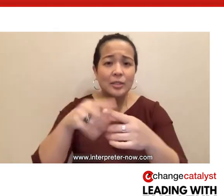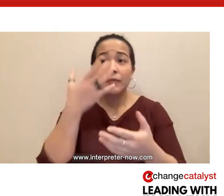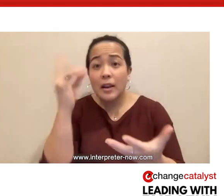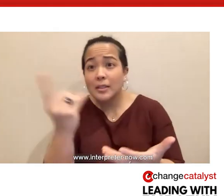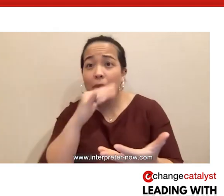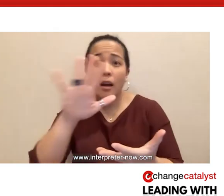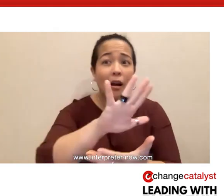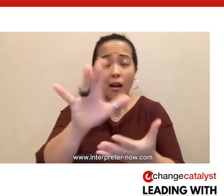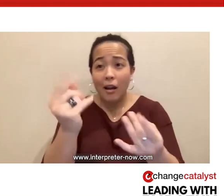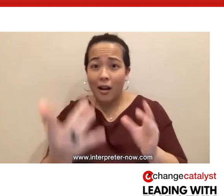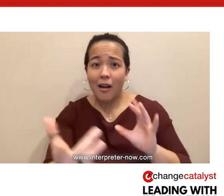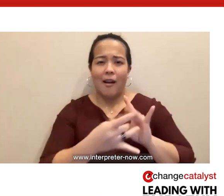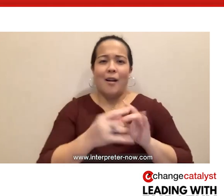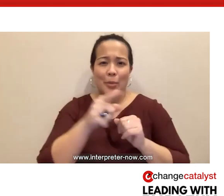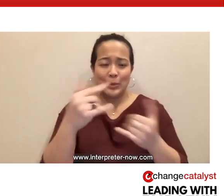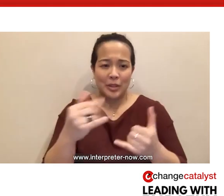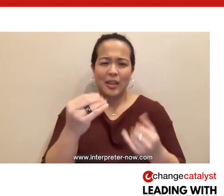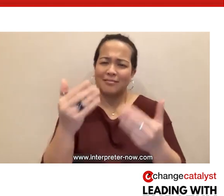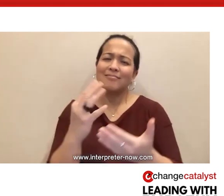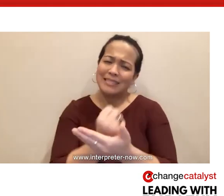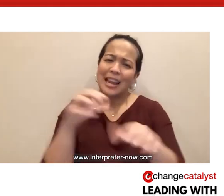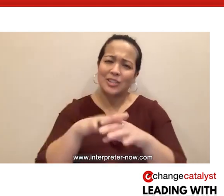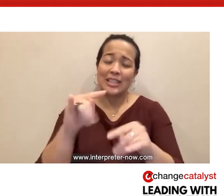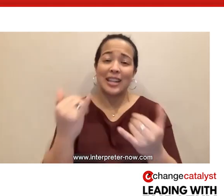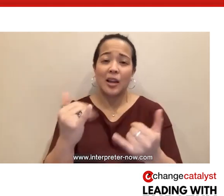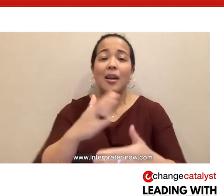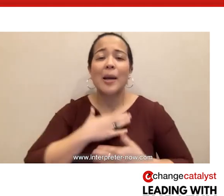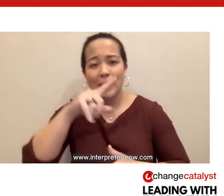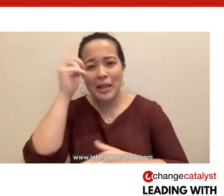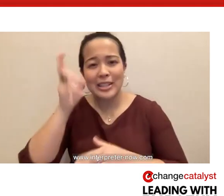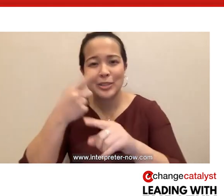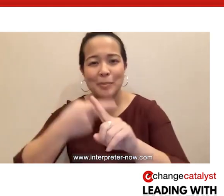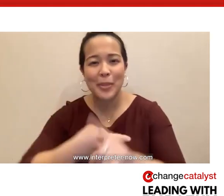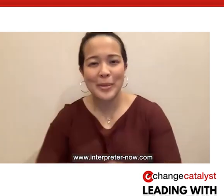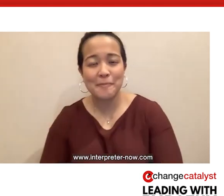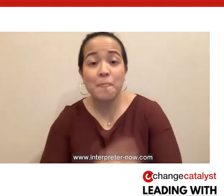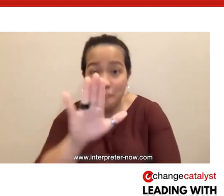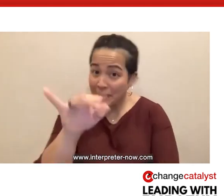talks today, and take action on it now. Happy Black History Month.